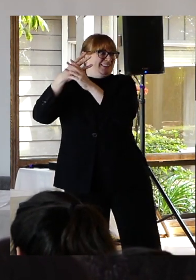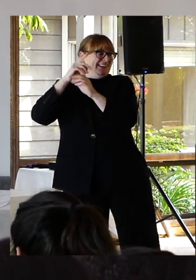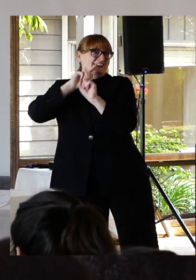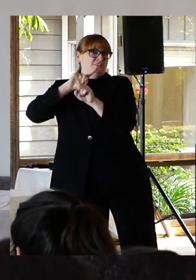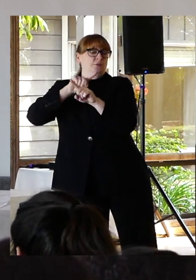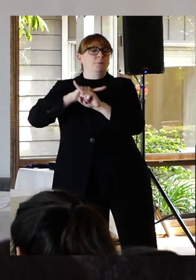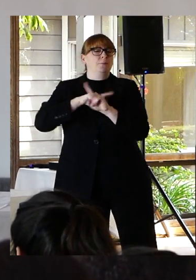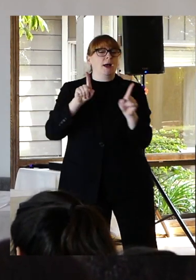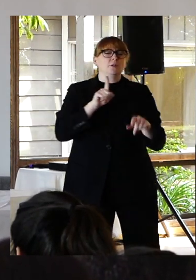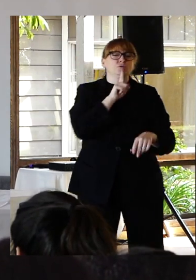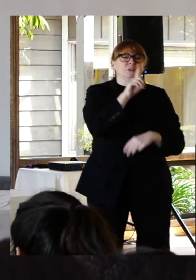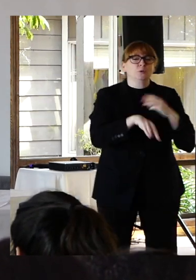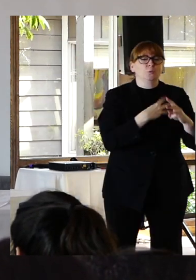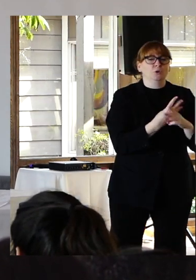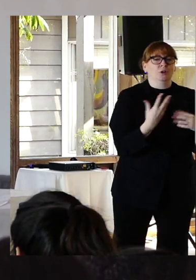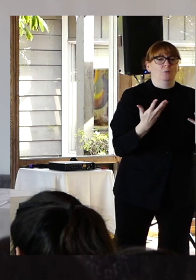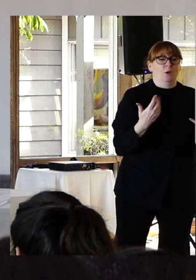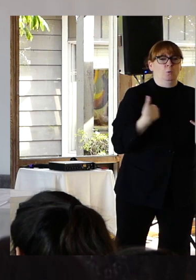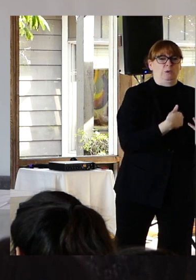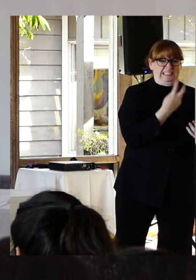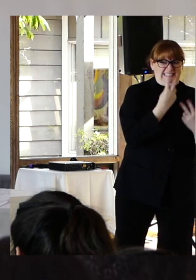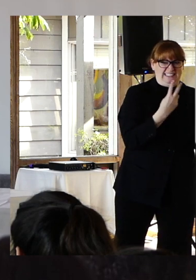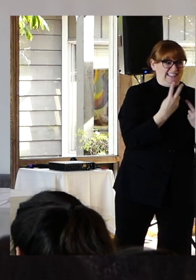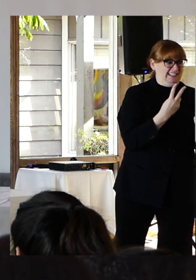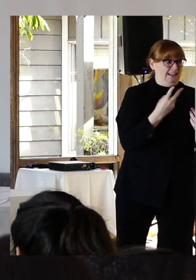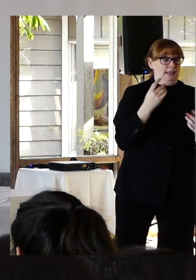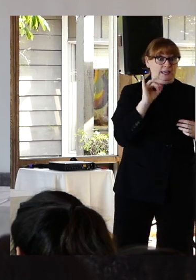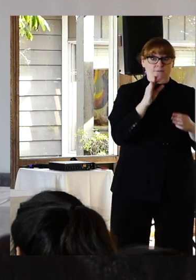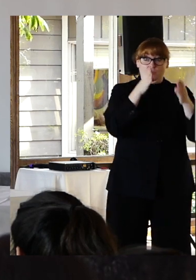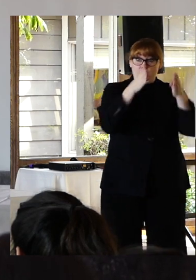or what are our own gut reactions when someone discusses the possibility